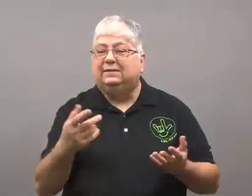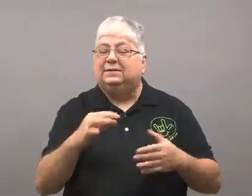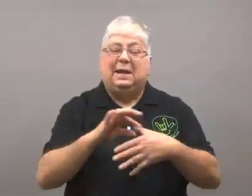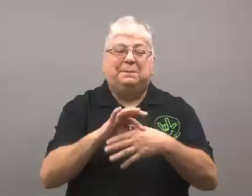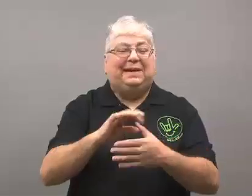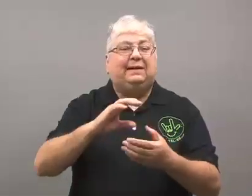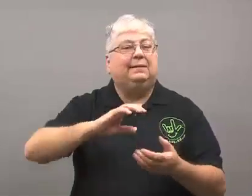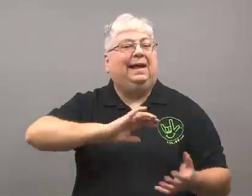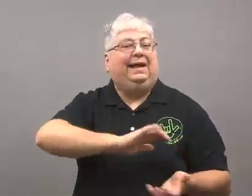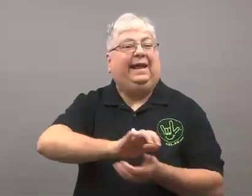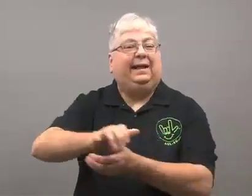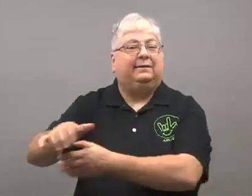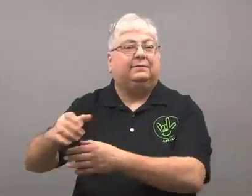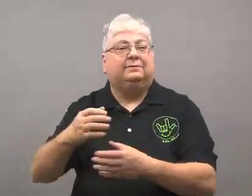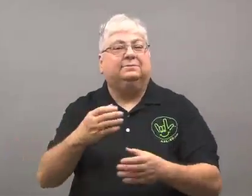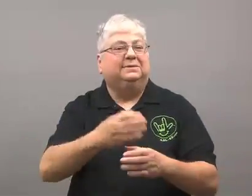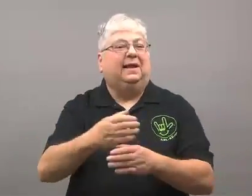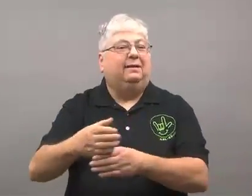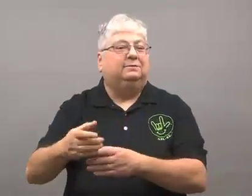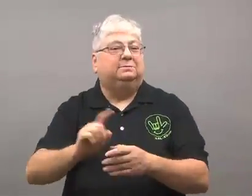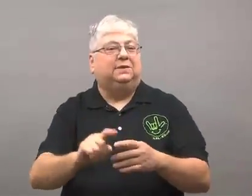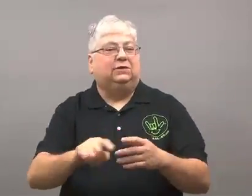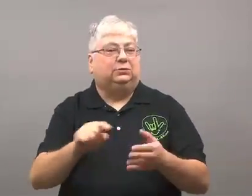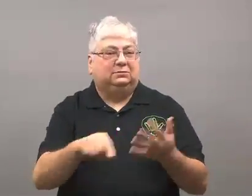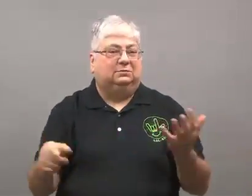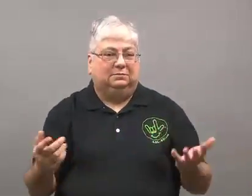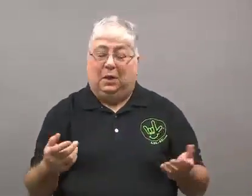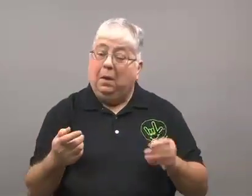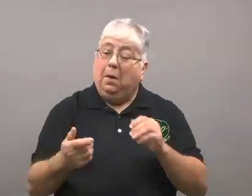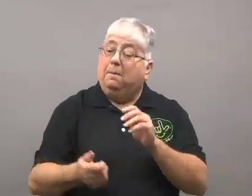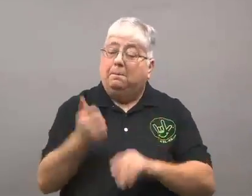canned beef, there are many different kinds.